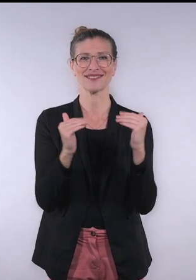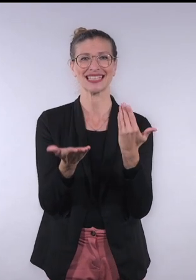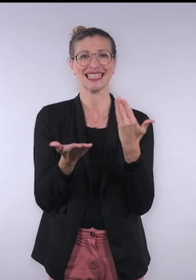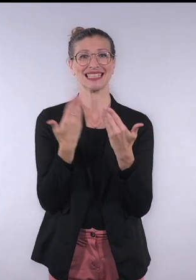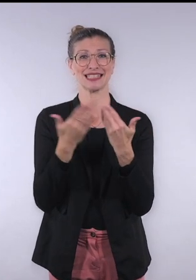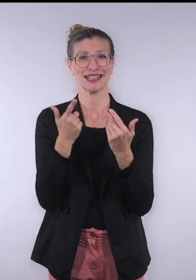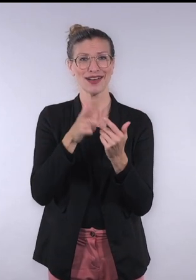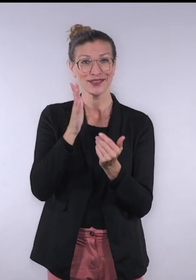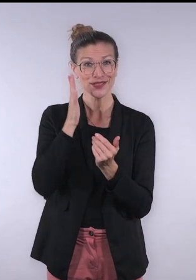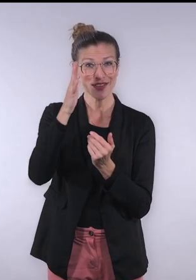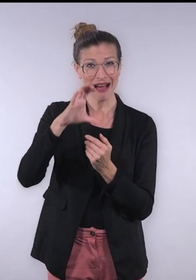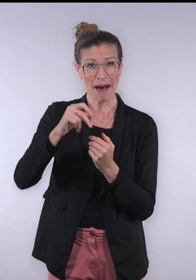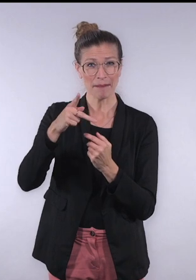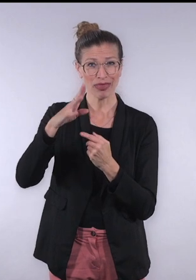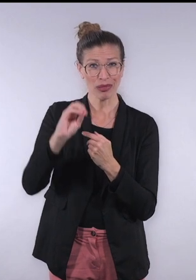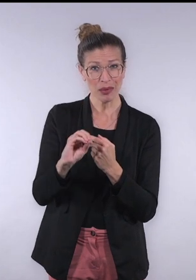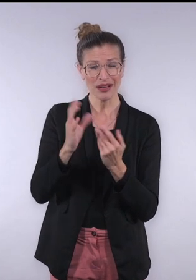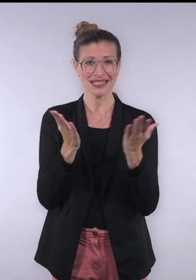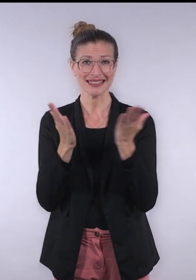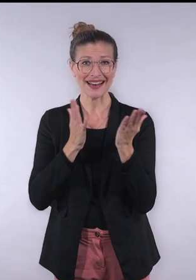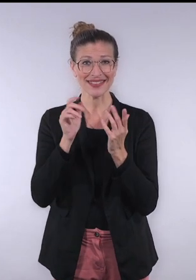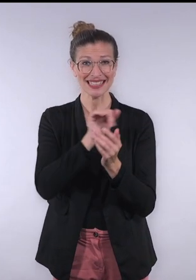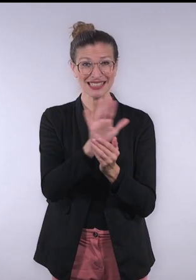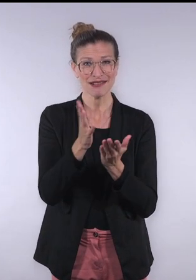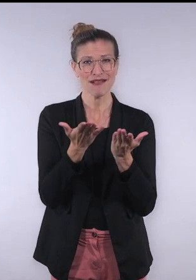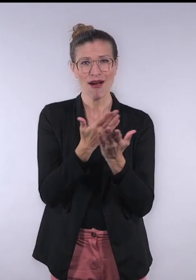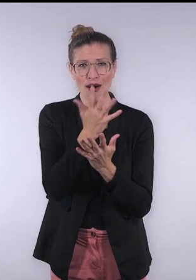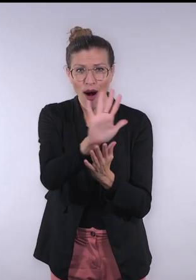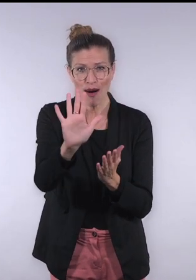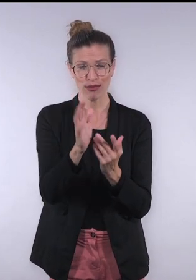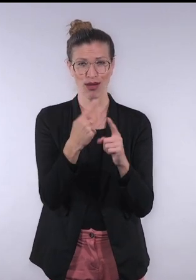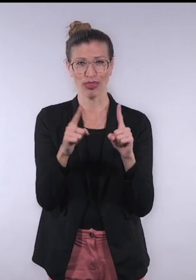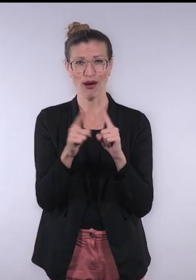In the future capito wants to expand this service and also offer it in other languages.